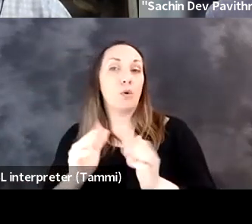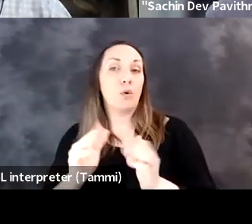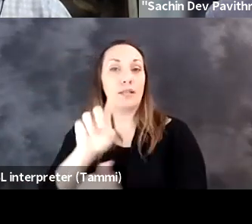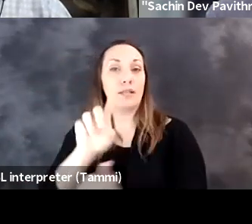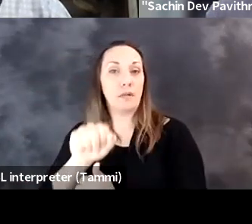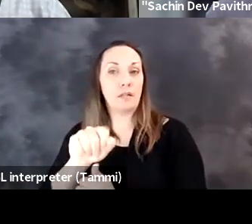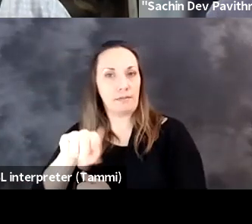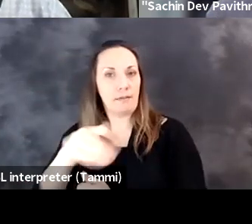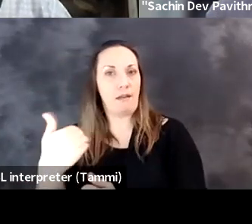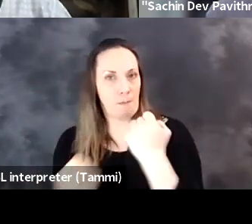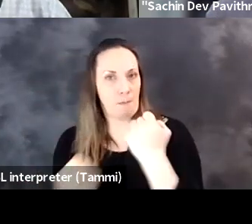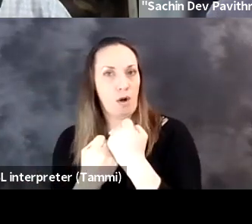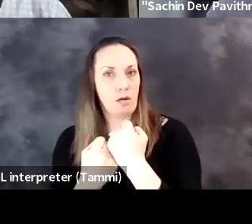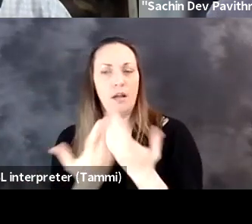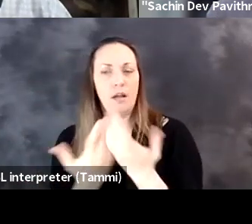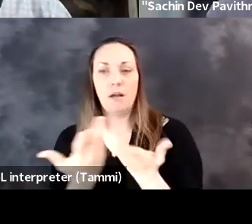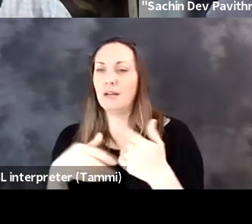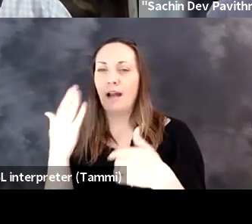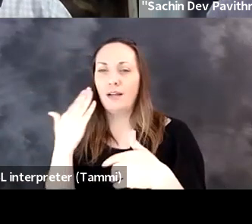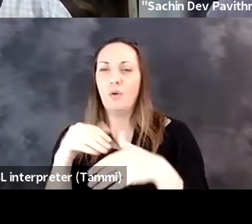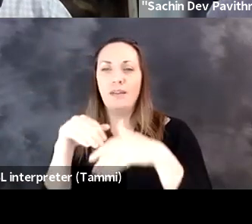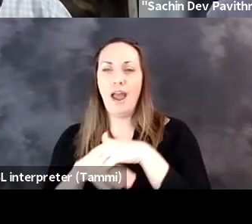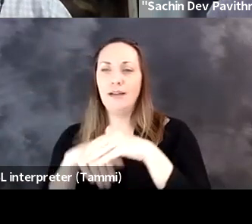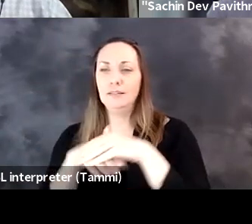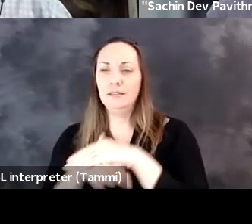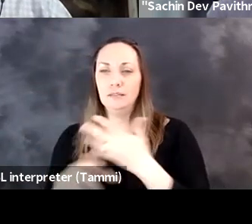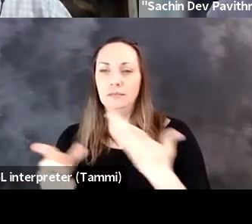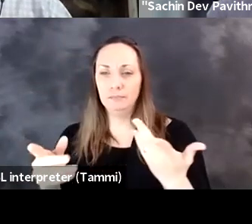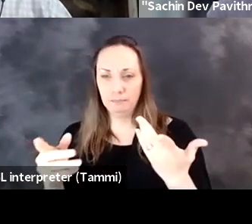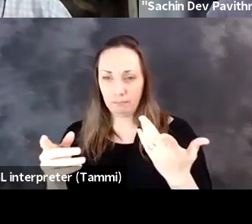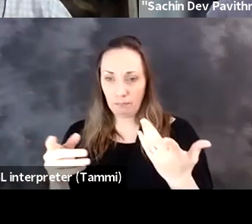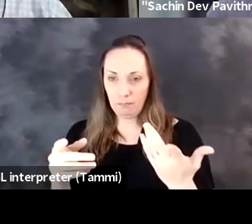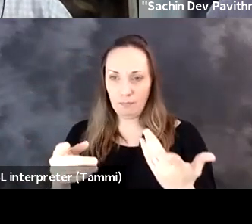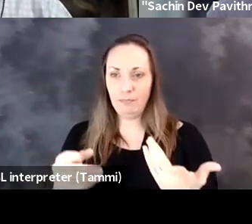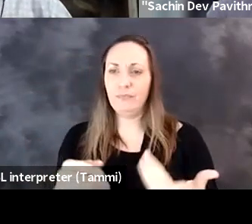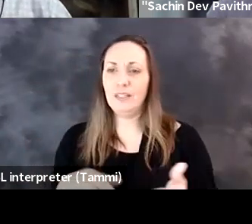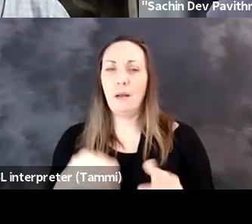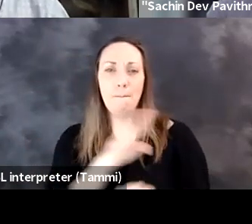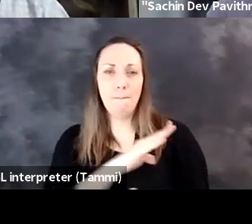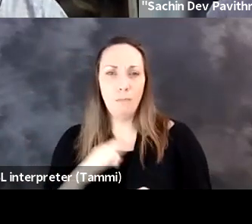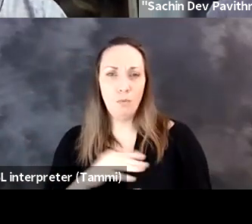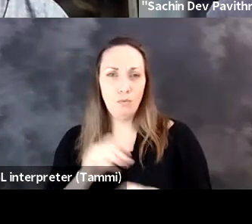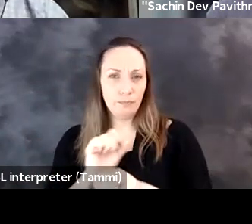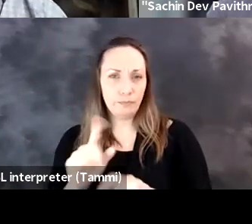disabilities or potential employees with disabilities are supported. And Sachin, at the Access Board, I know